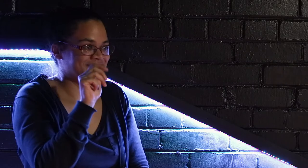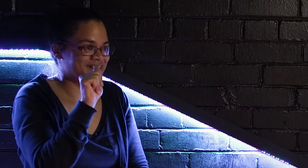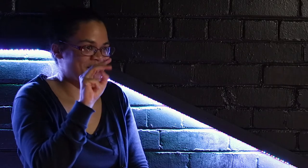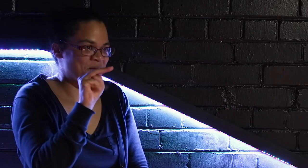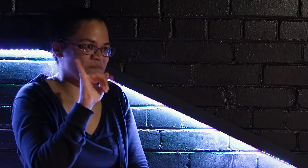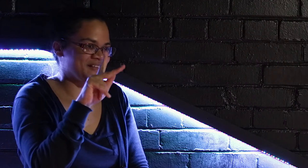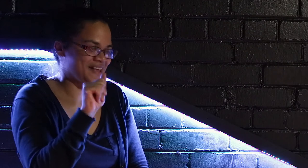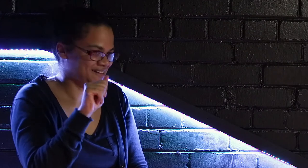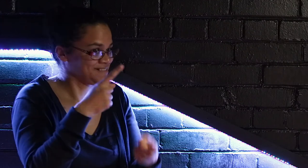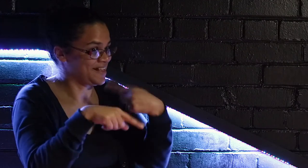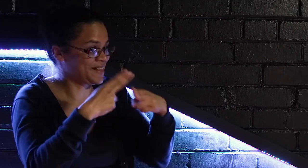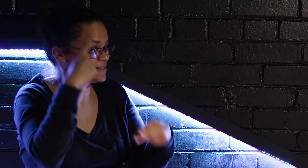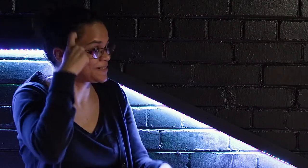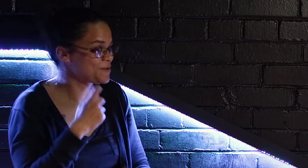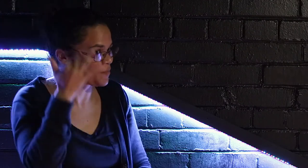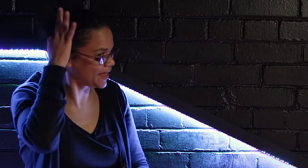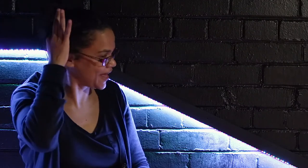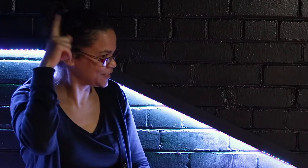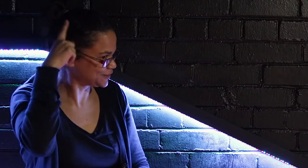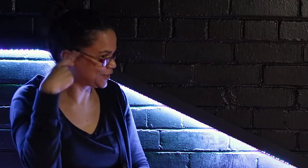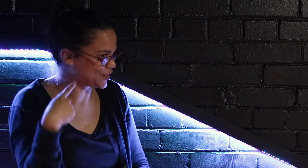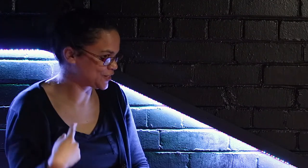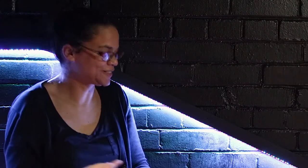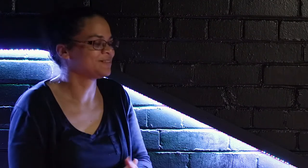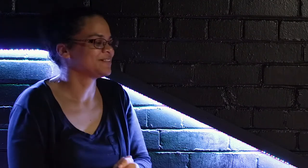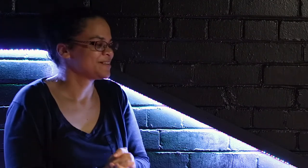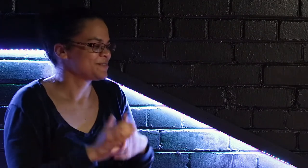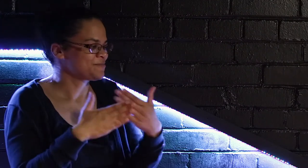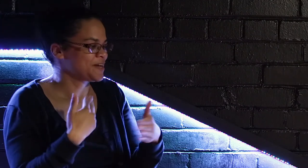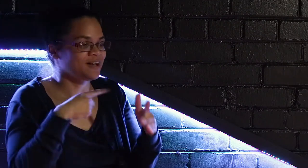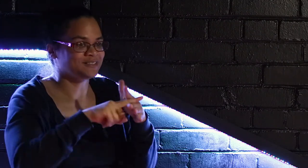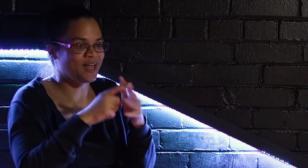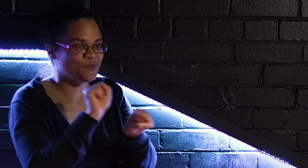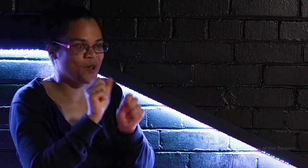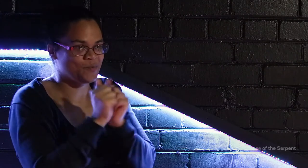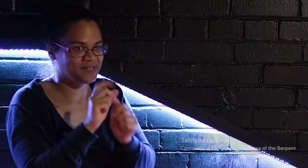Hello my name is Tamyka and this is my sign name because of my hair. I have ringlets, I have curls.